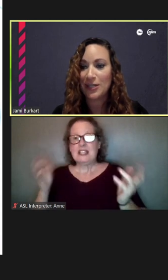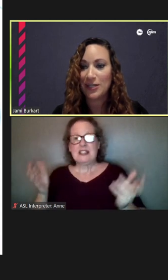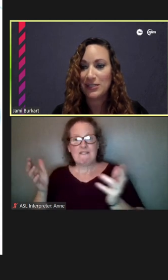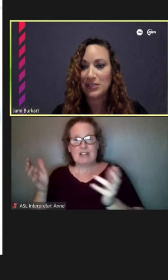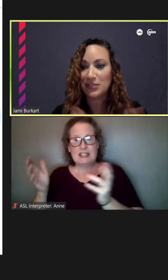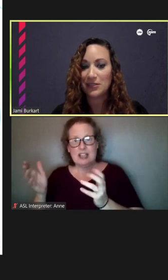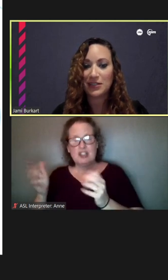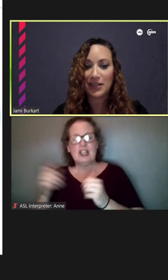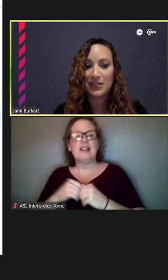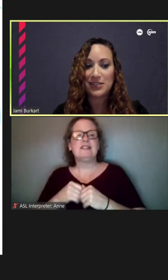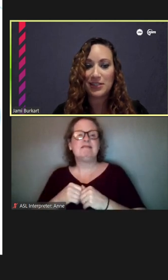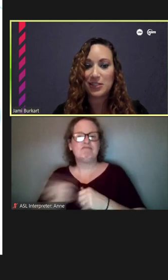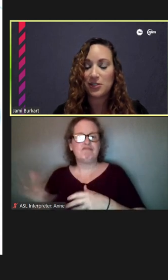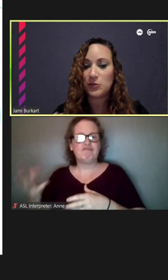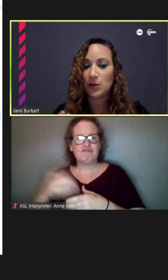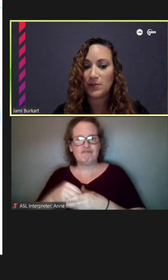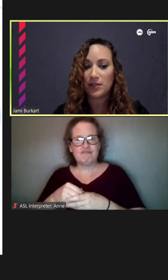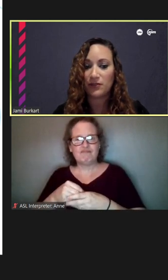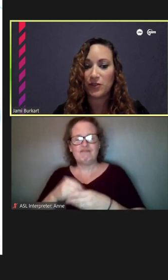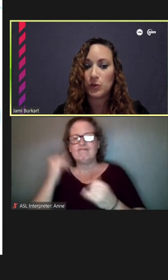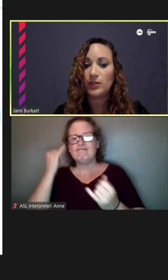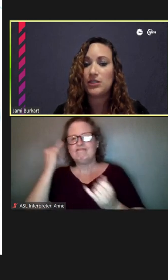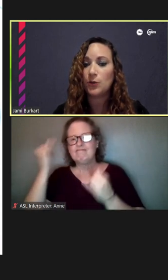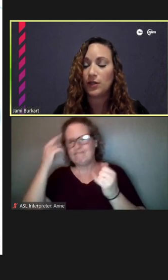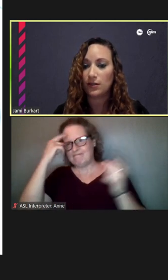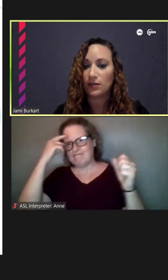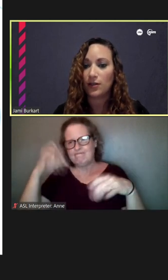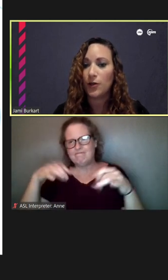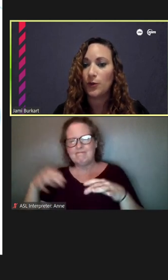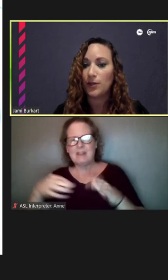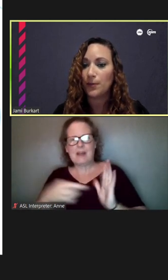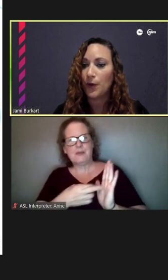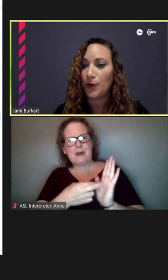get these ideas represented visually so we can we can pull